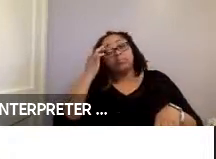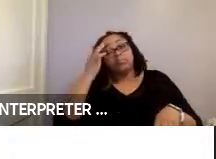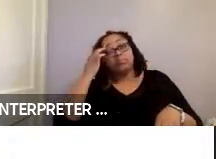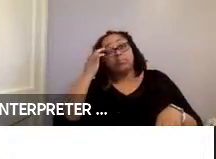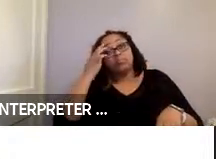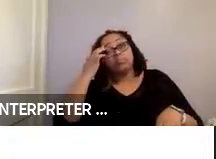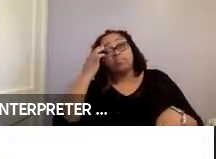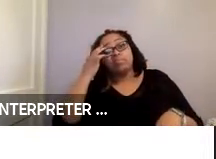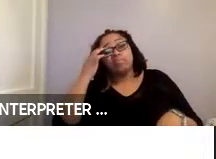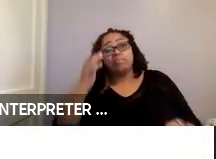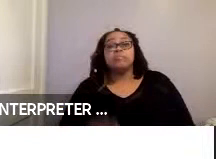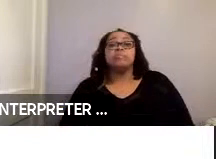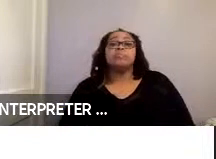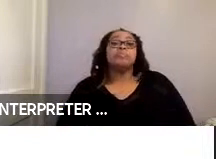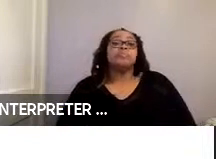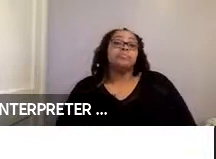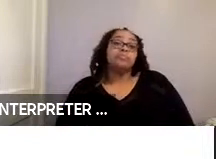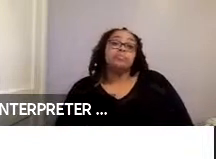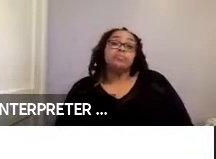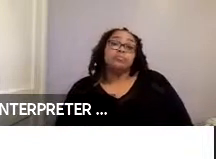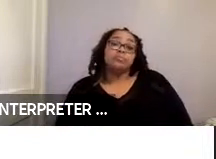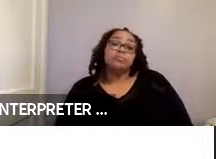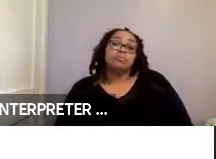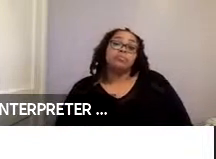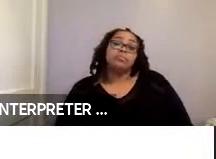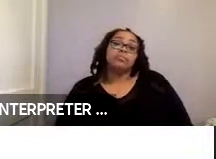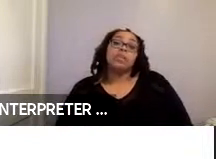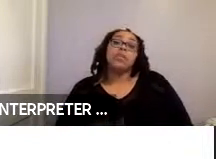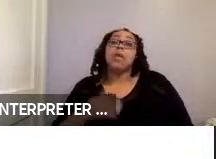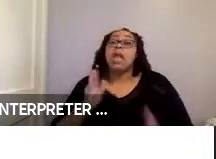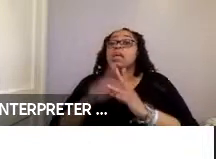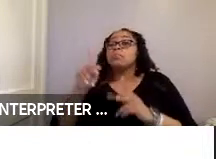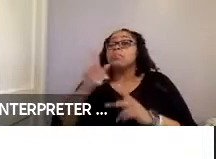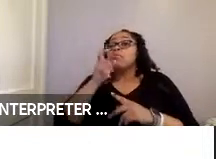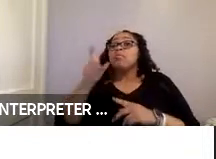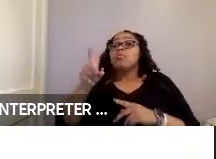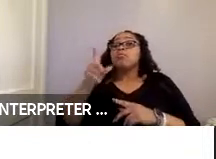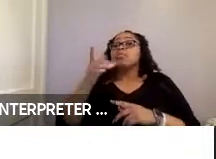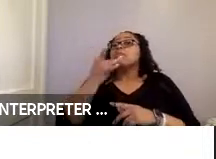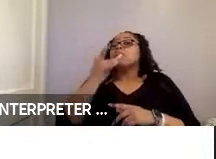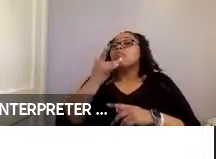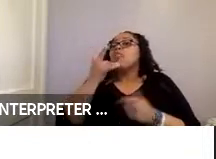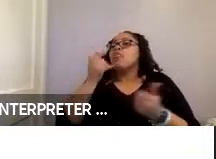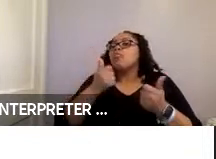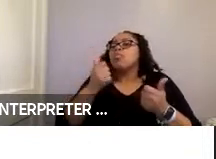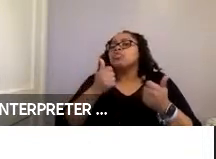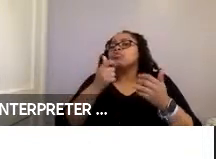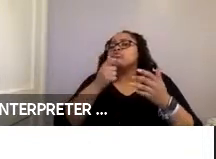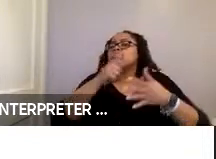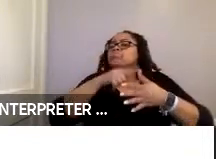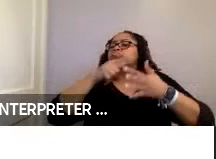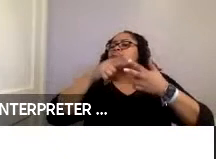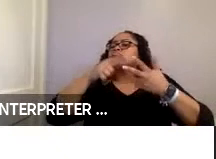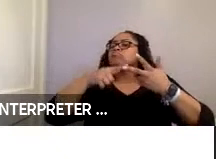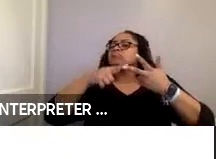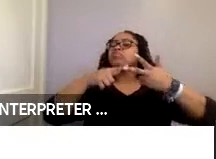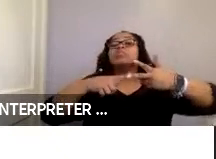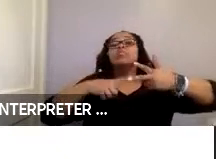We then asked participants for the preferred securement system. Interestingly enough, manual